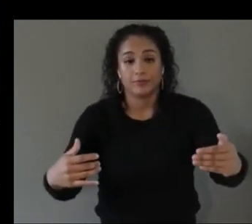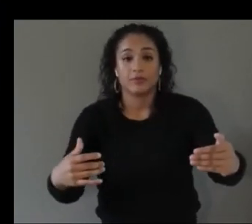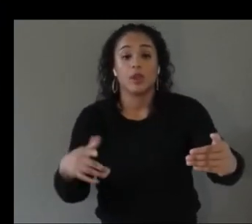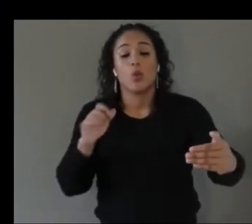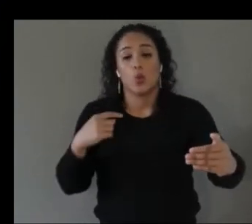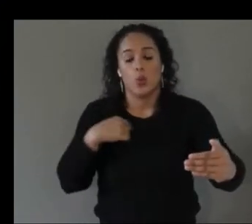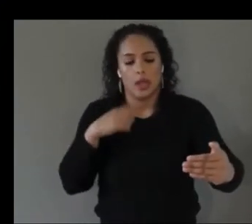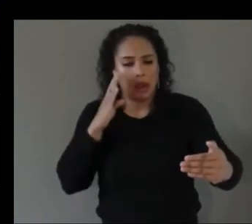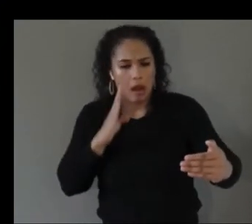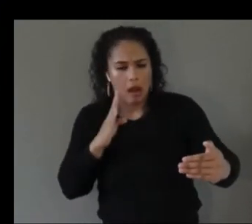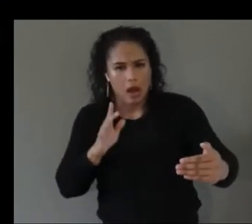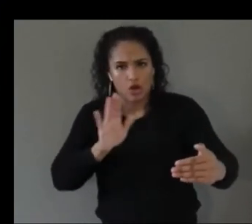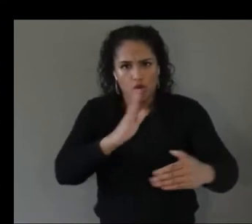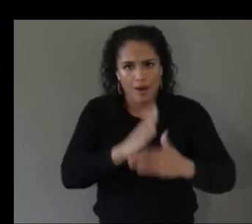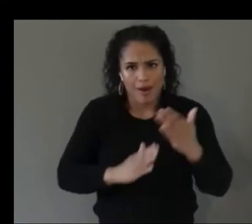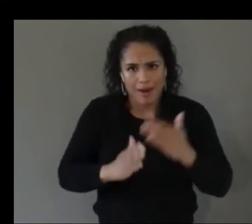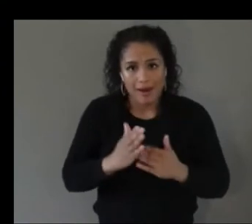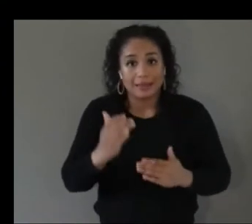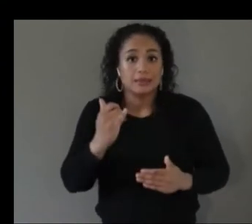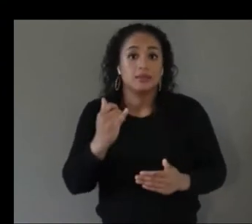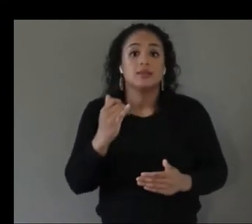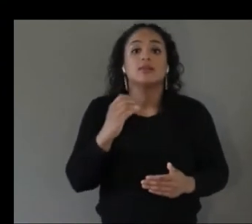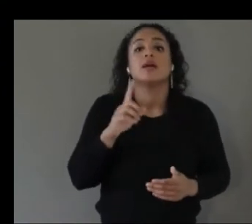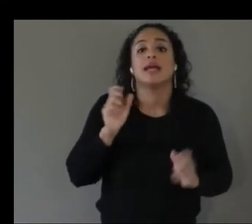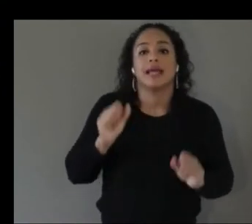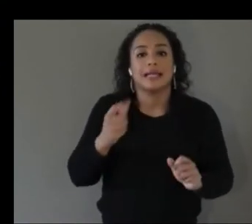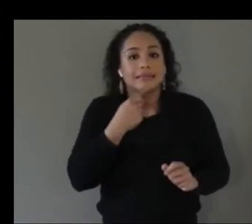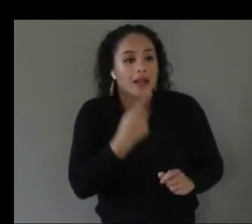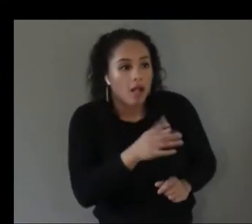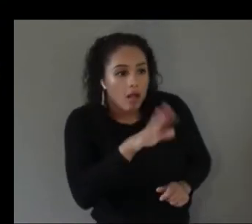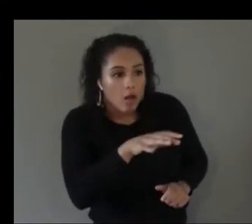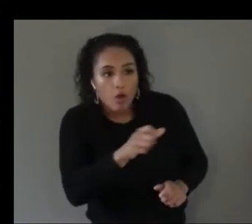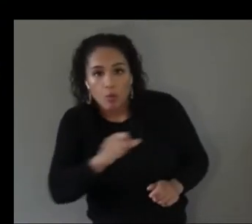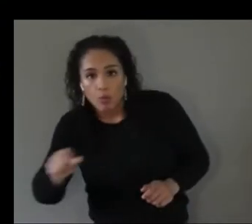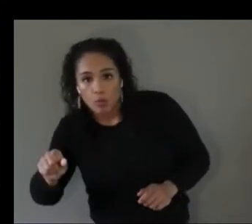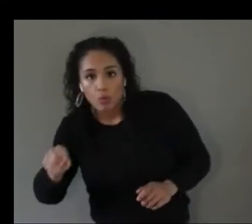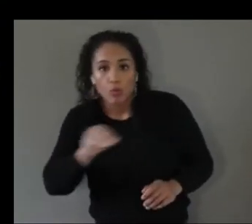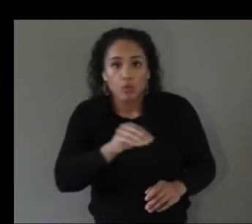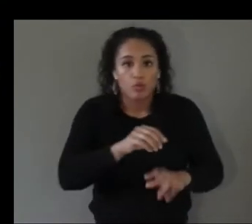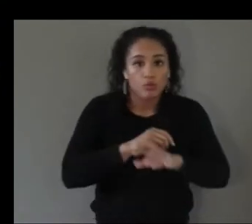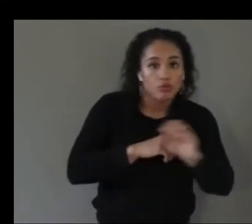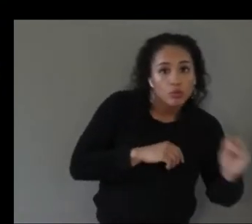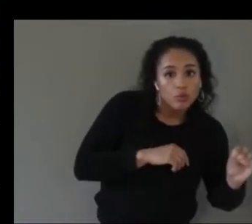the ball and then finally if you hit the ball of course you got cheer and if you missed then we'd